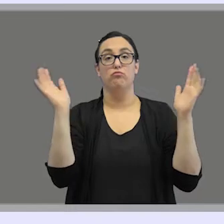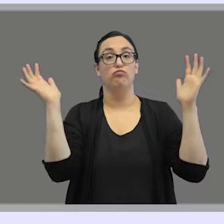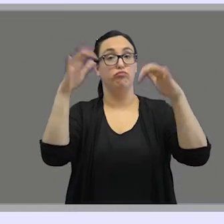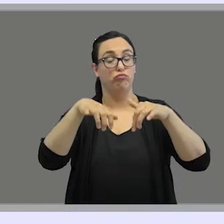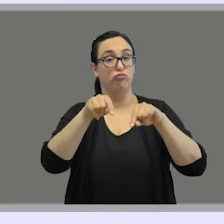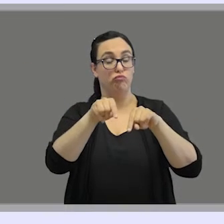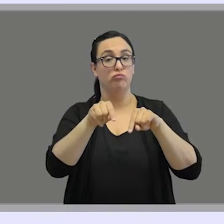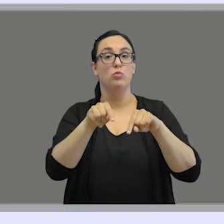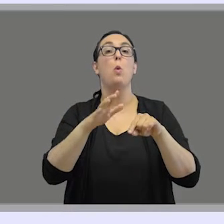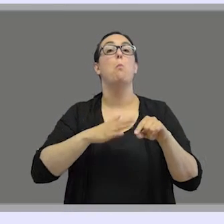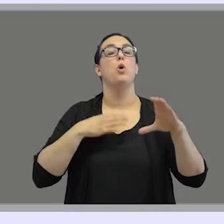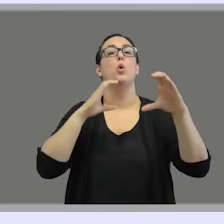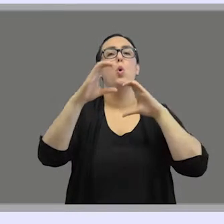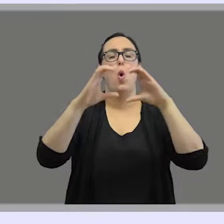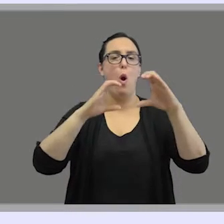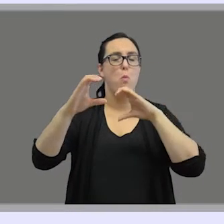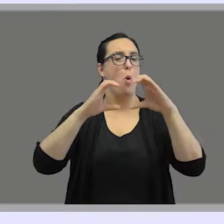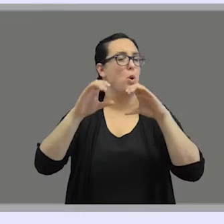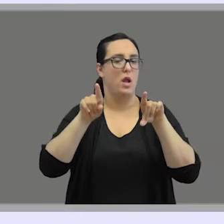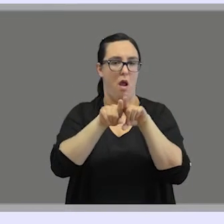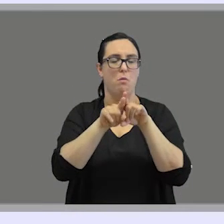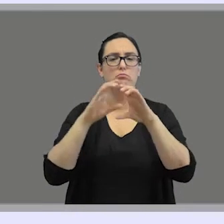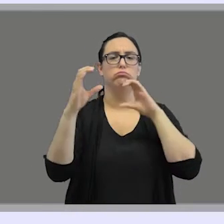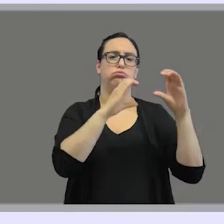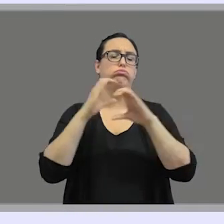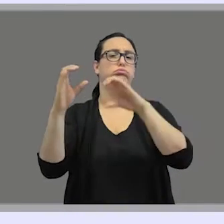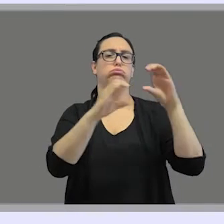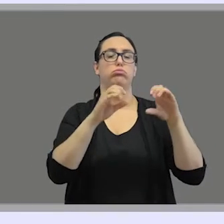they can communicate using a very basic vocabulary